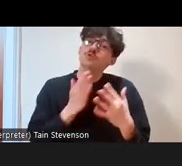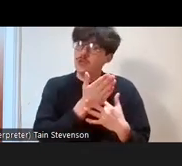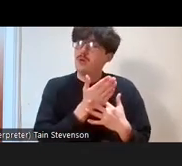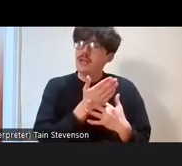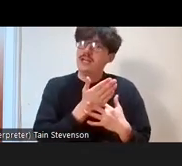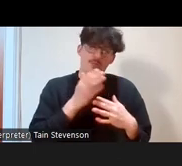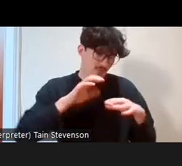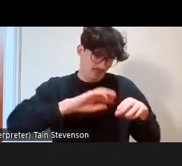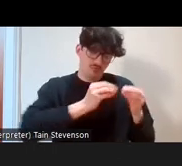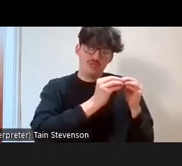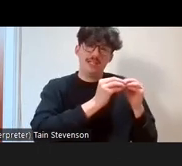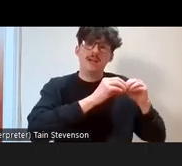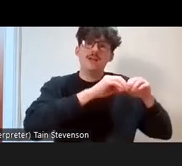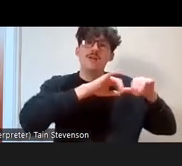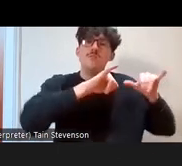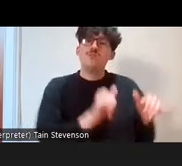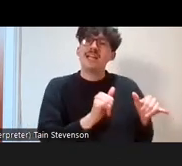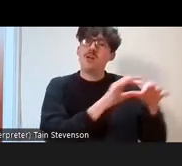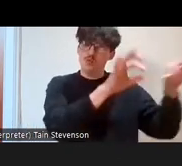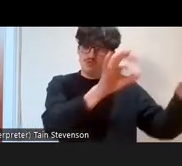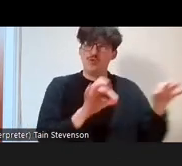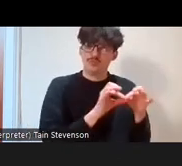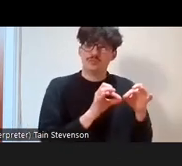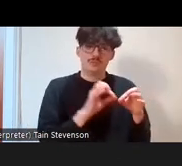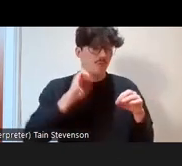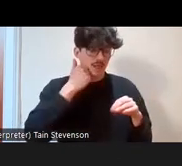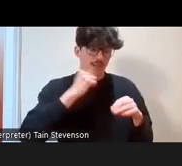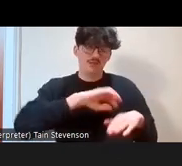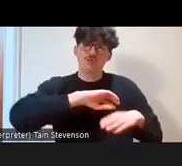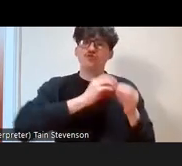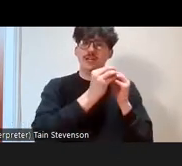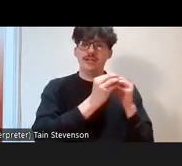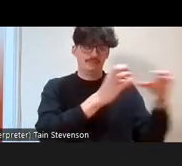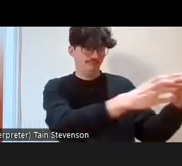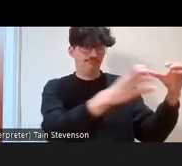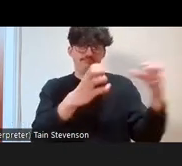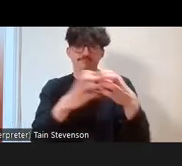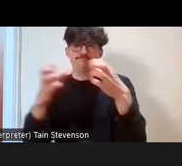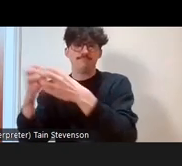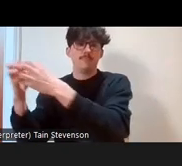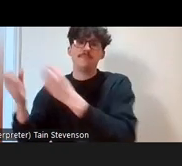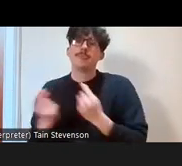breakout rooms so that you can start having a discussion around what barriers you think there